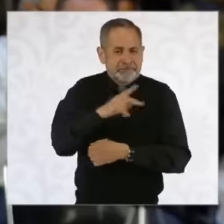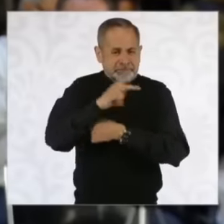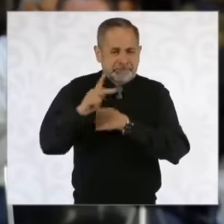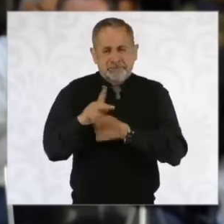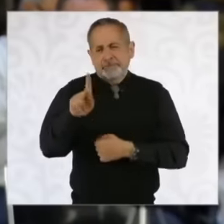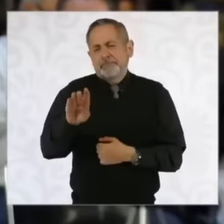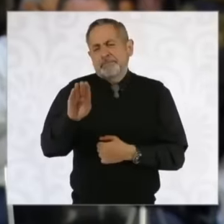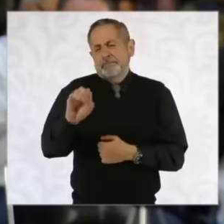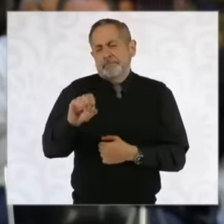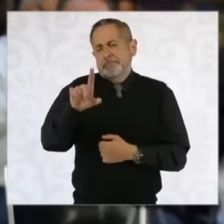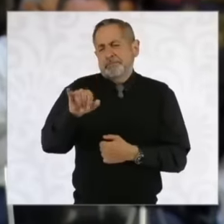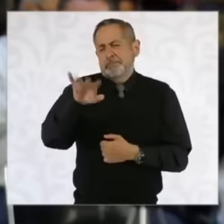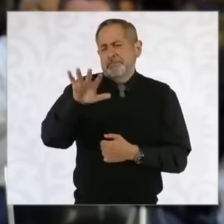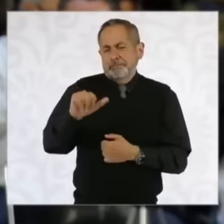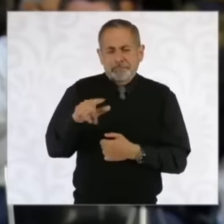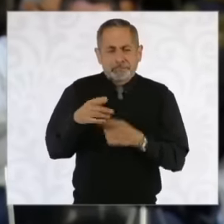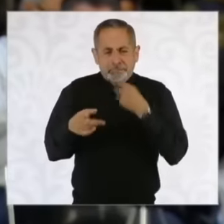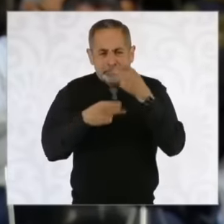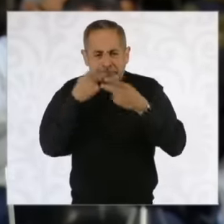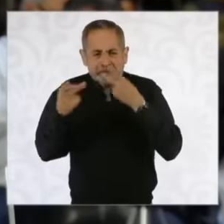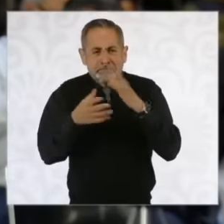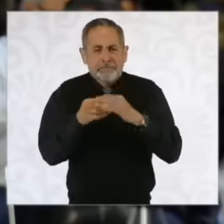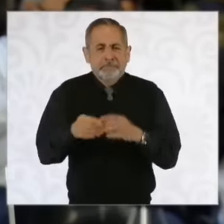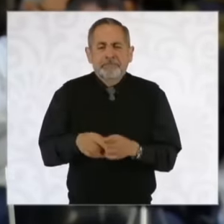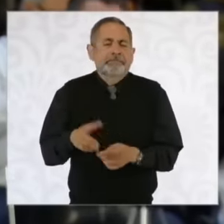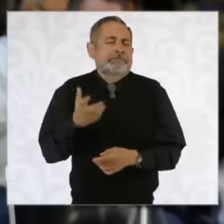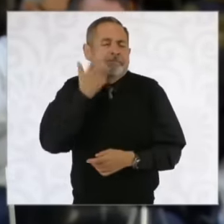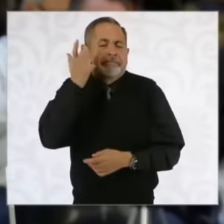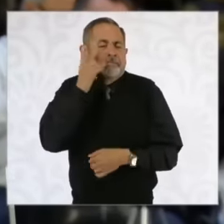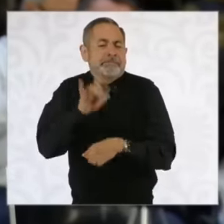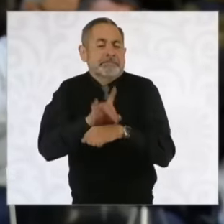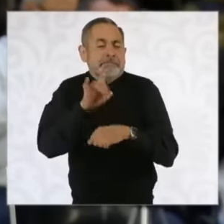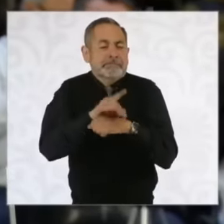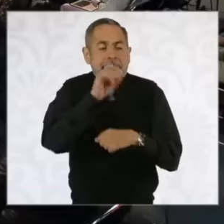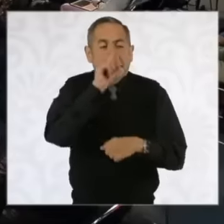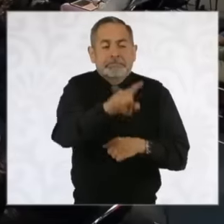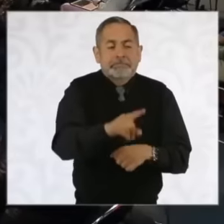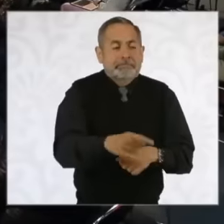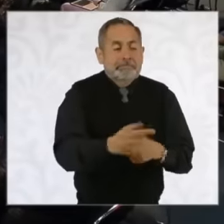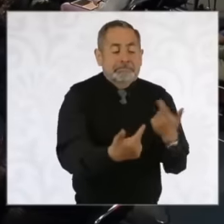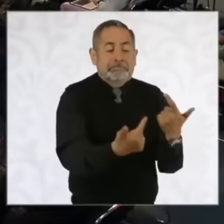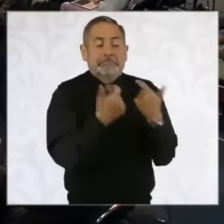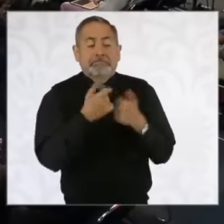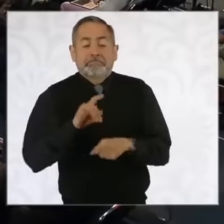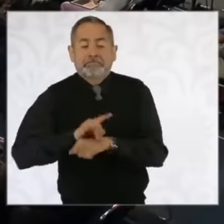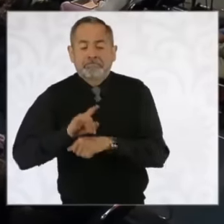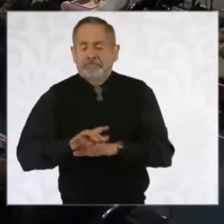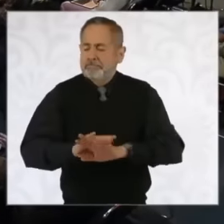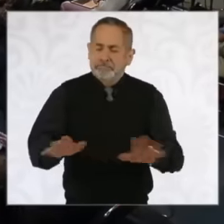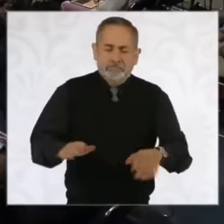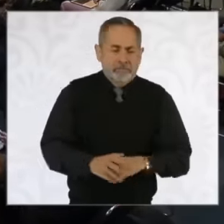that it is a self-attack and what is your opinion Thank you very much. Of course we condemn it,